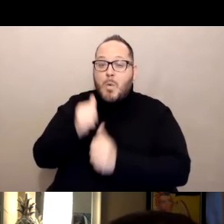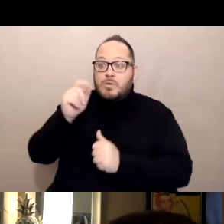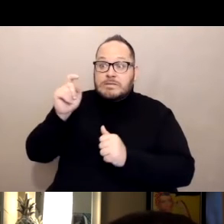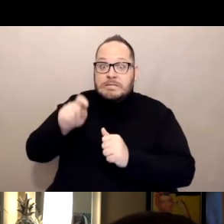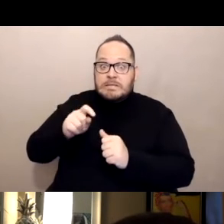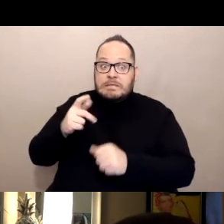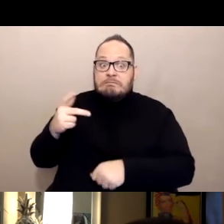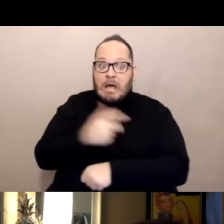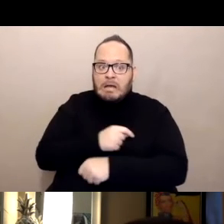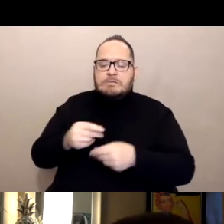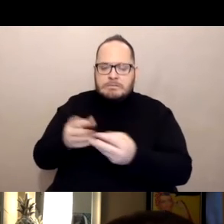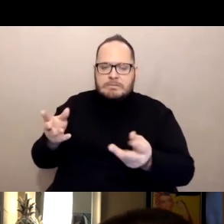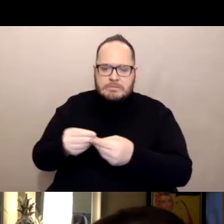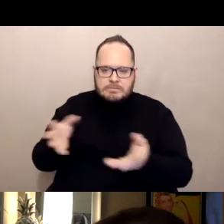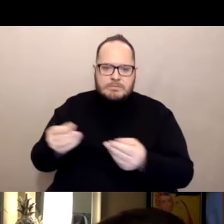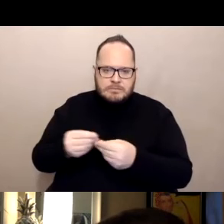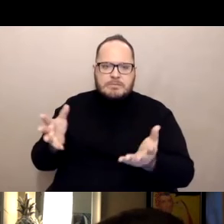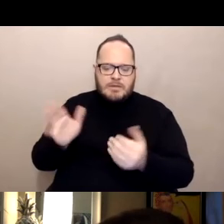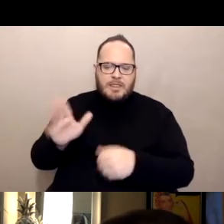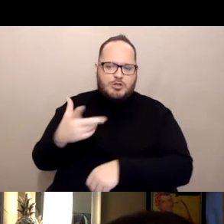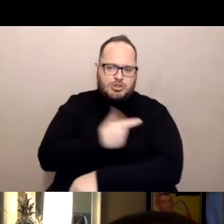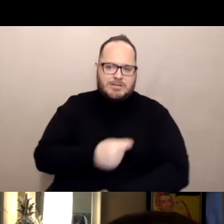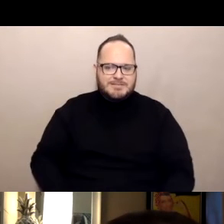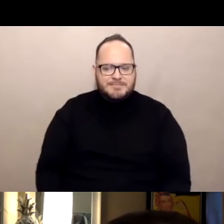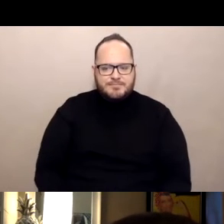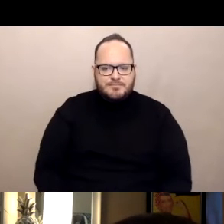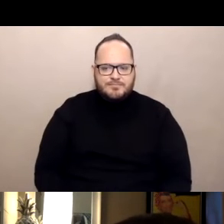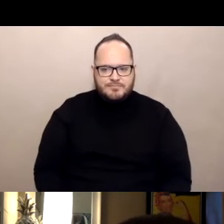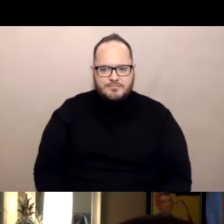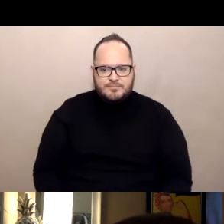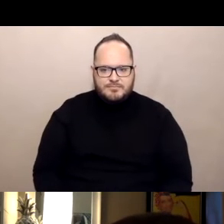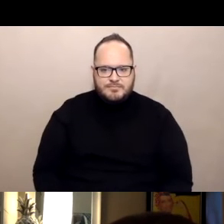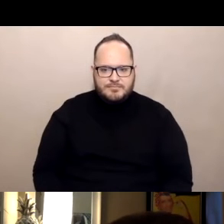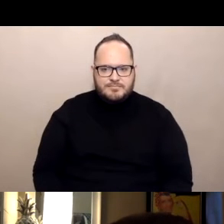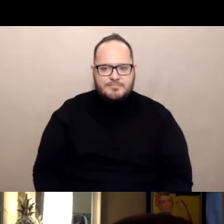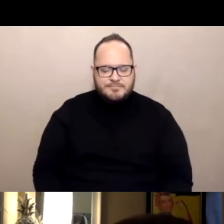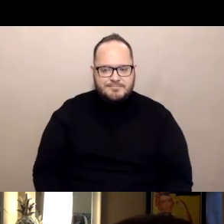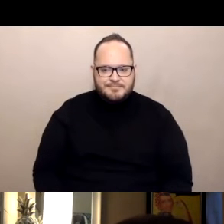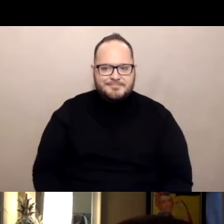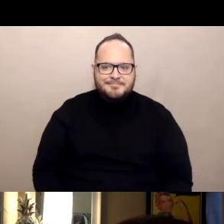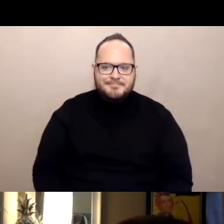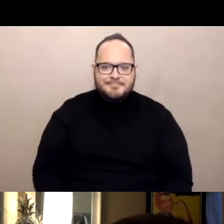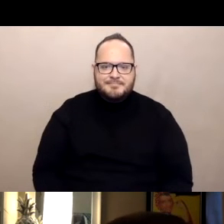They are shot. For example, senior and disability action